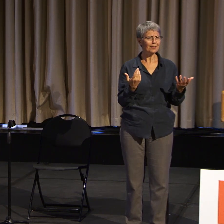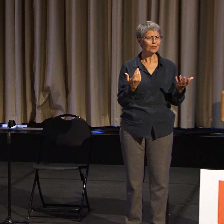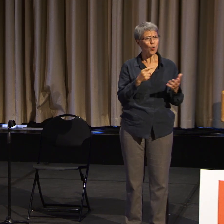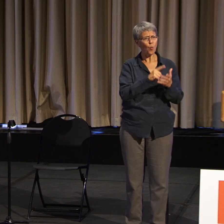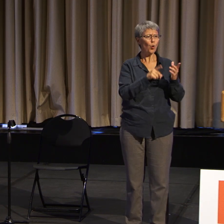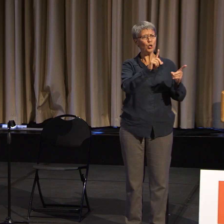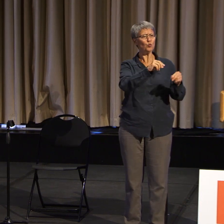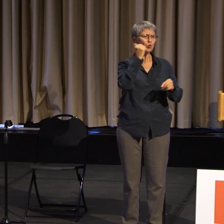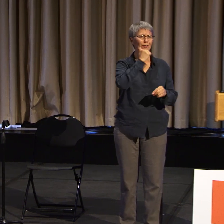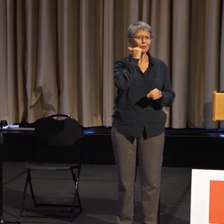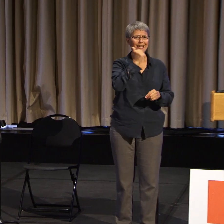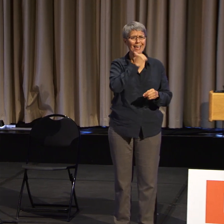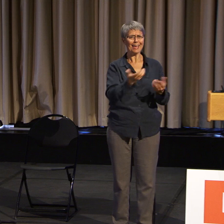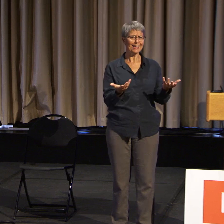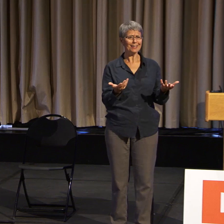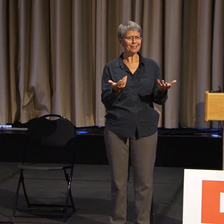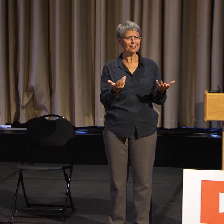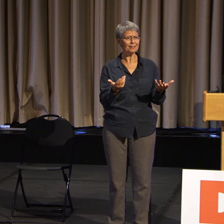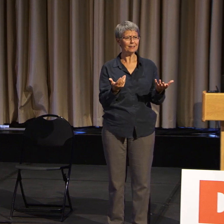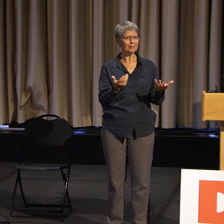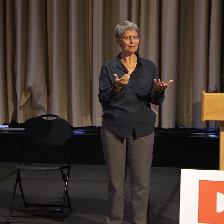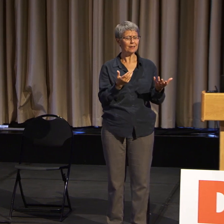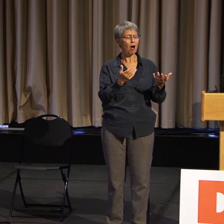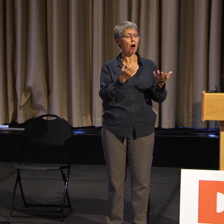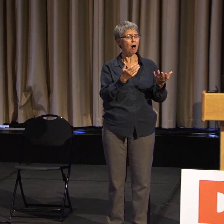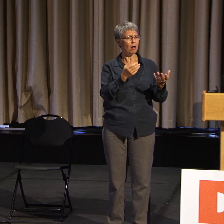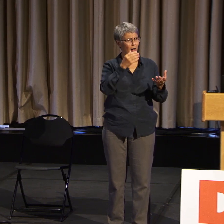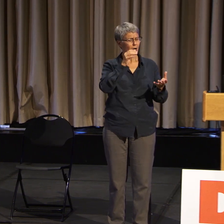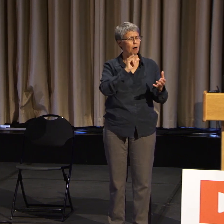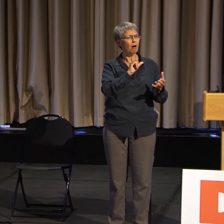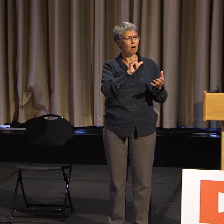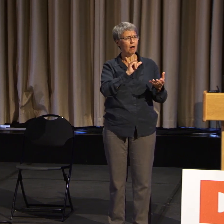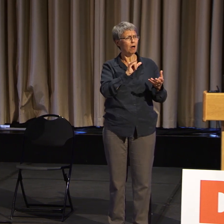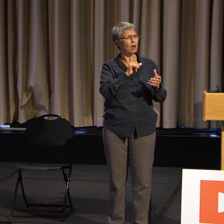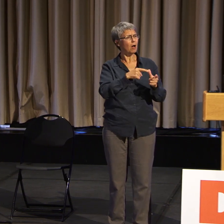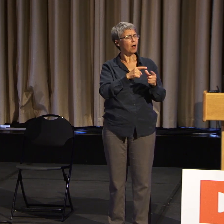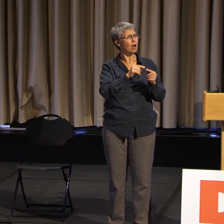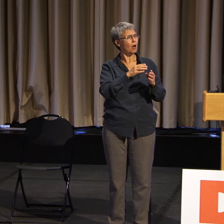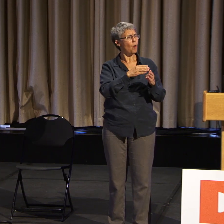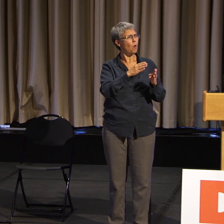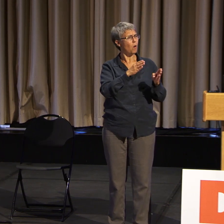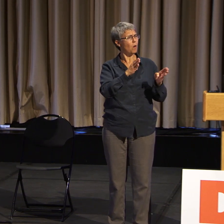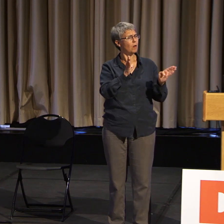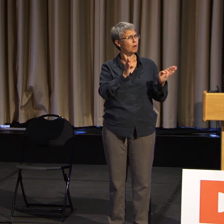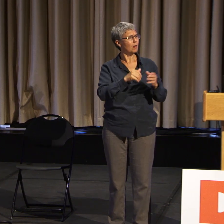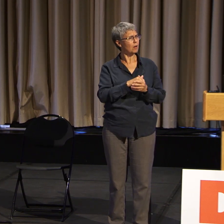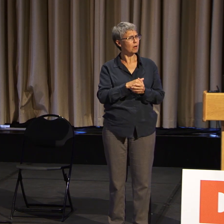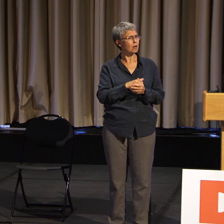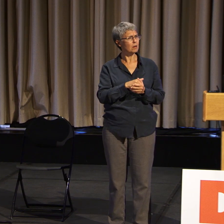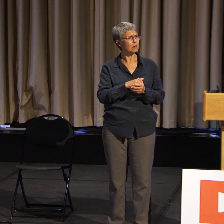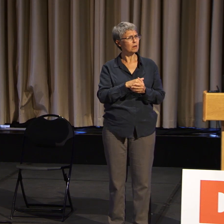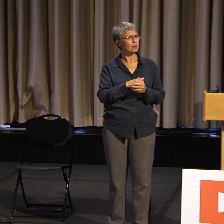I mean, I think that when you look at-- the faith-based community was a huge part